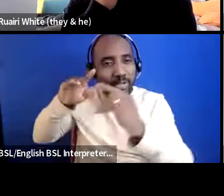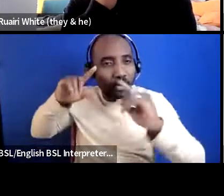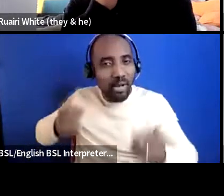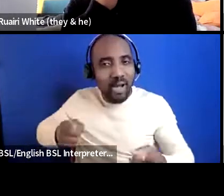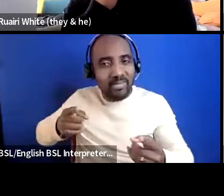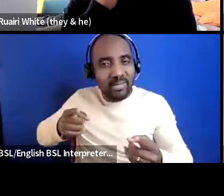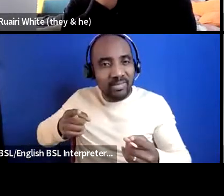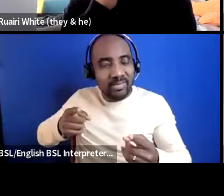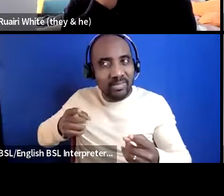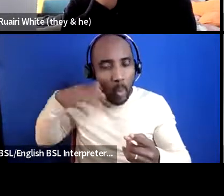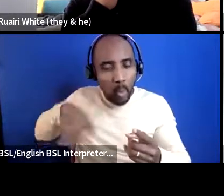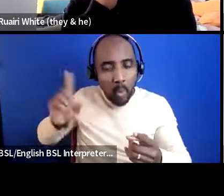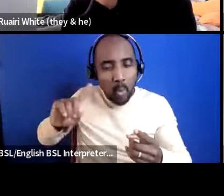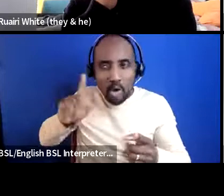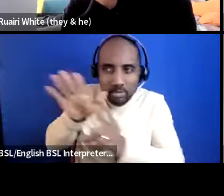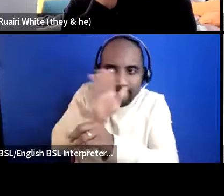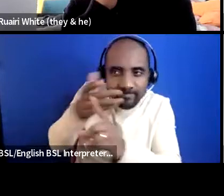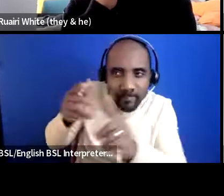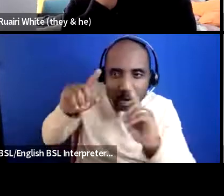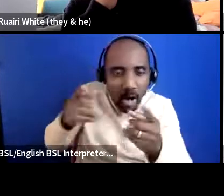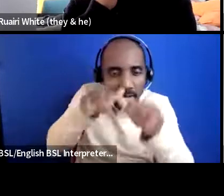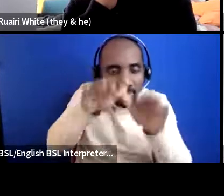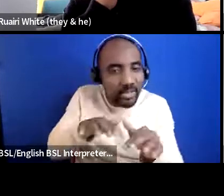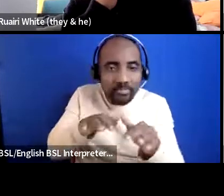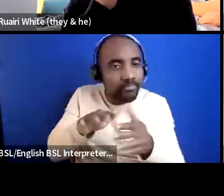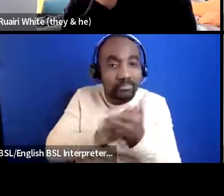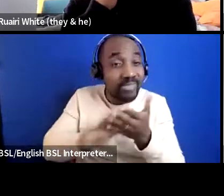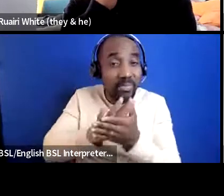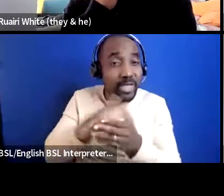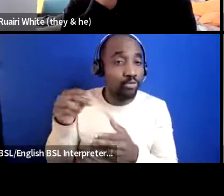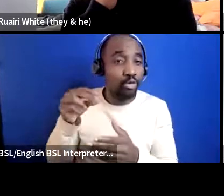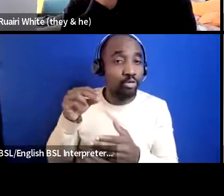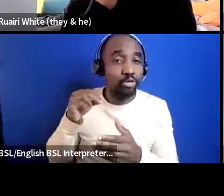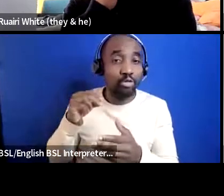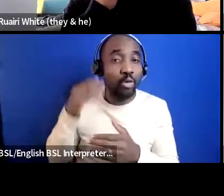be able to get that funding so at the points like that it's case studies through videos you know